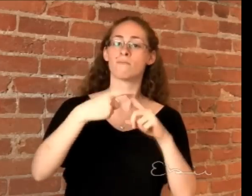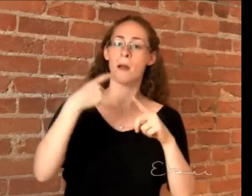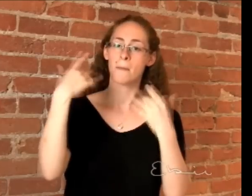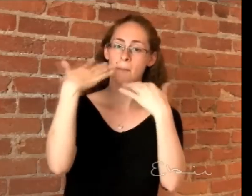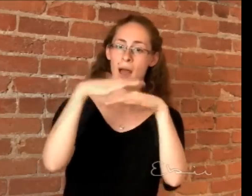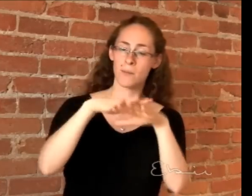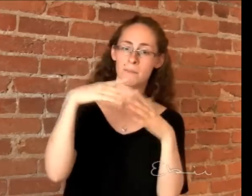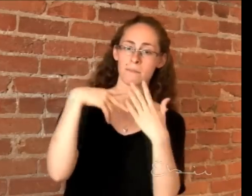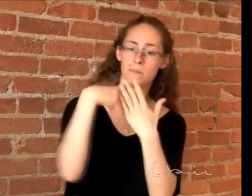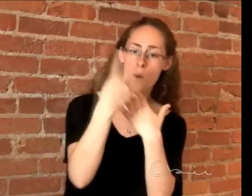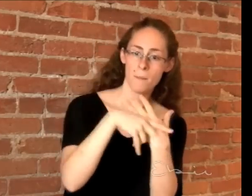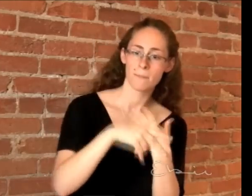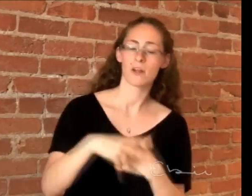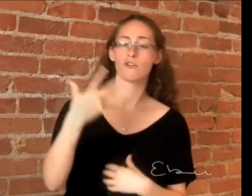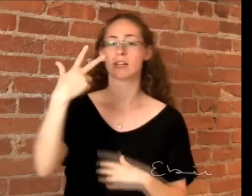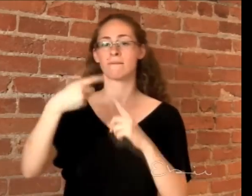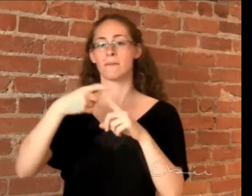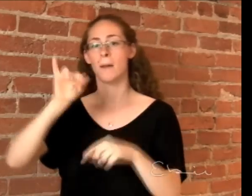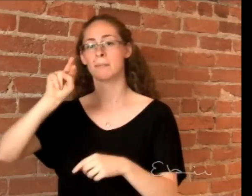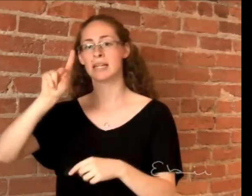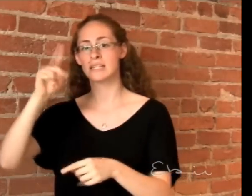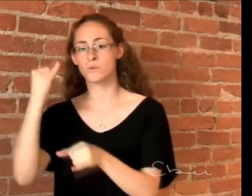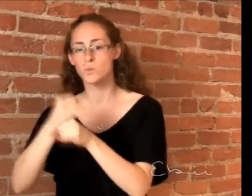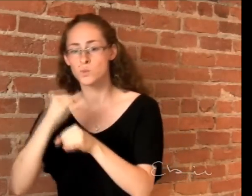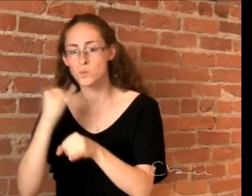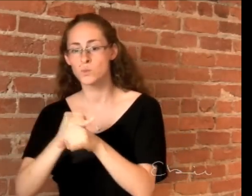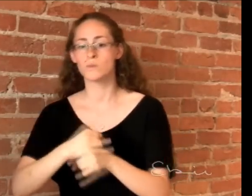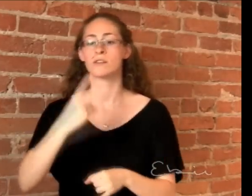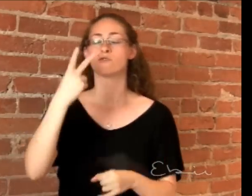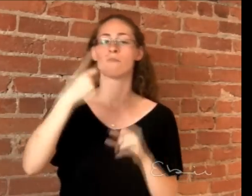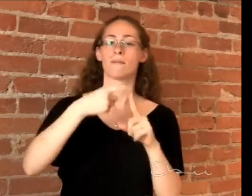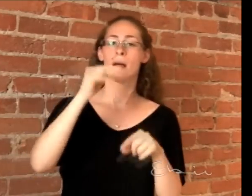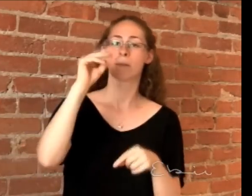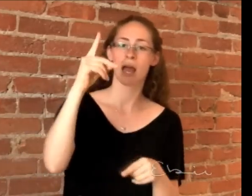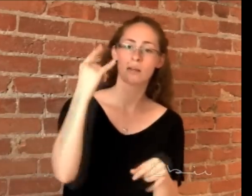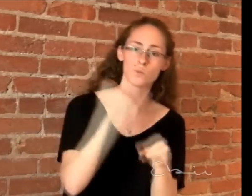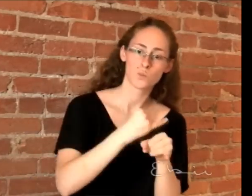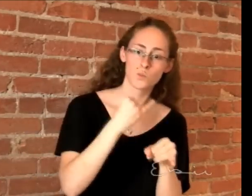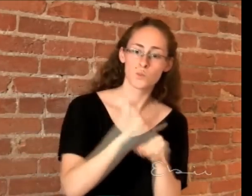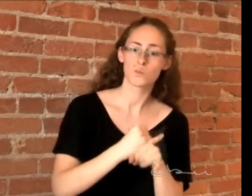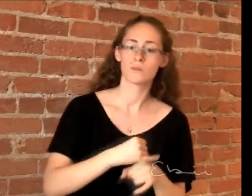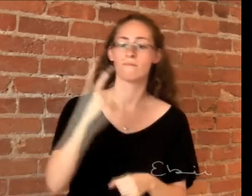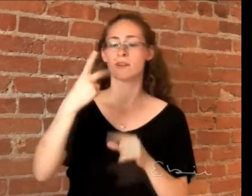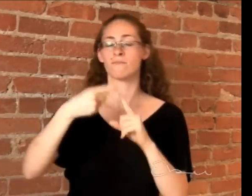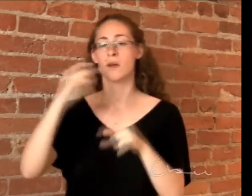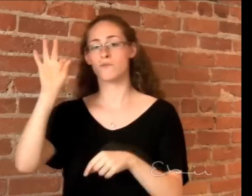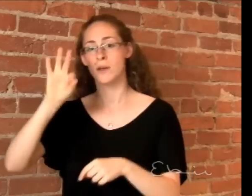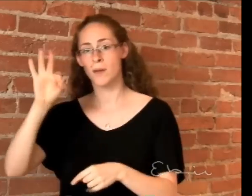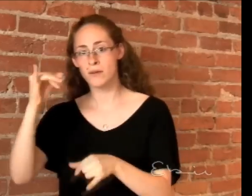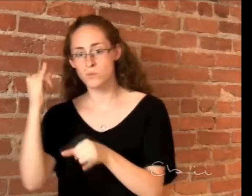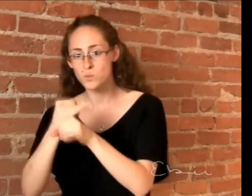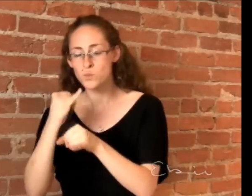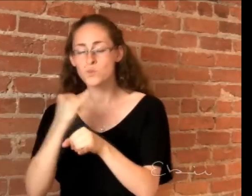Two of them graduated from mainstreamed schools, three from Indiana School for the Deaf, two from Maryland School for the Deaf, two from California School for the Deaf in Fremont, one subject from